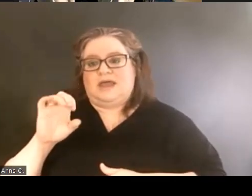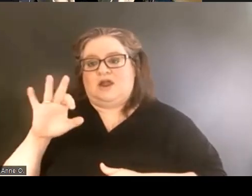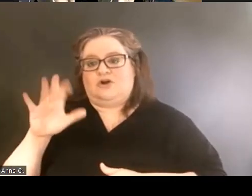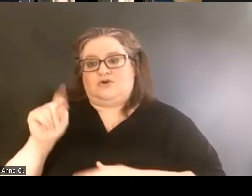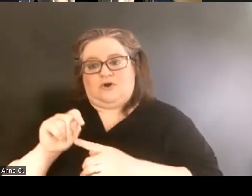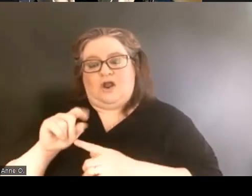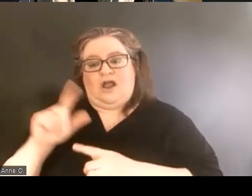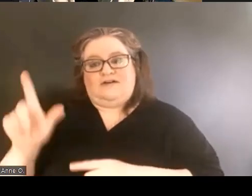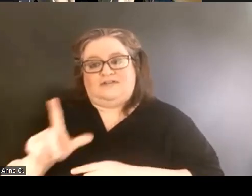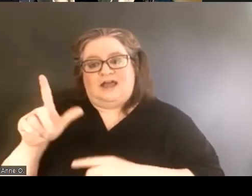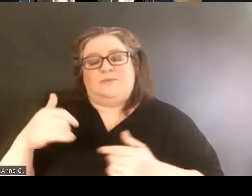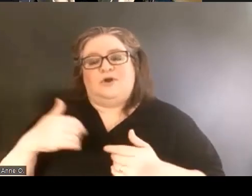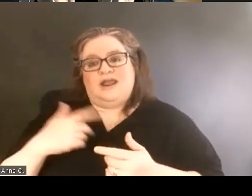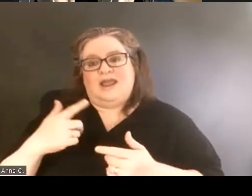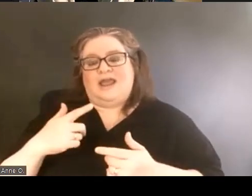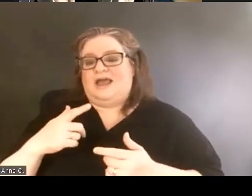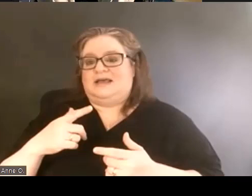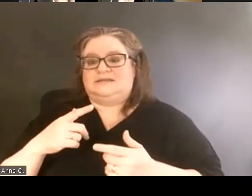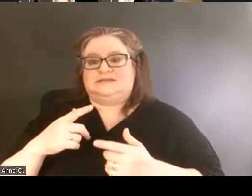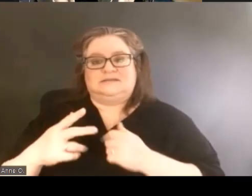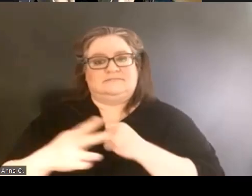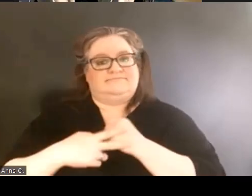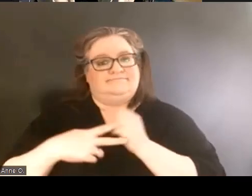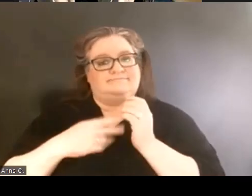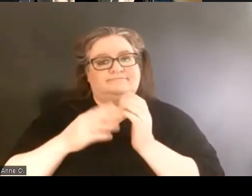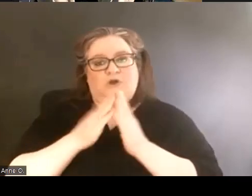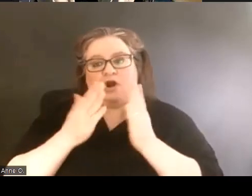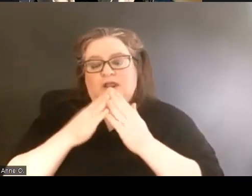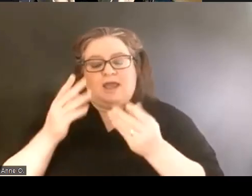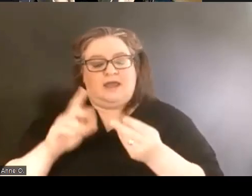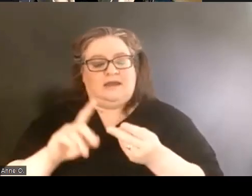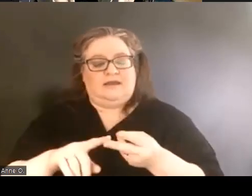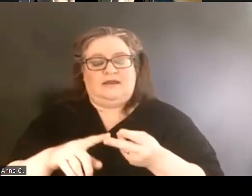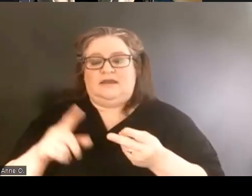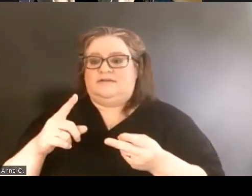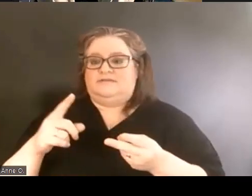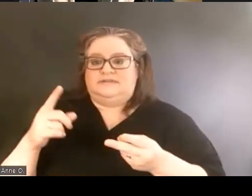and oral histories connected to Ed Roberts and others,